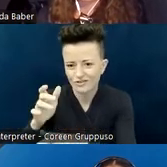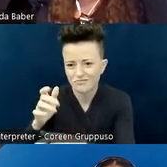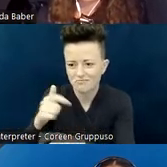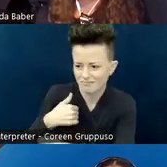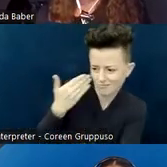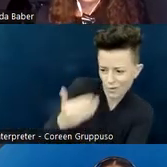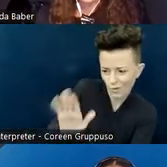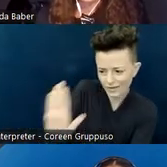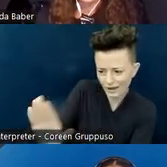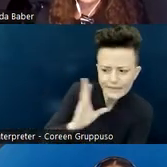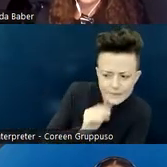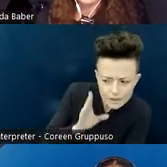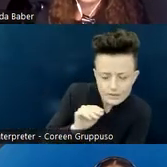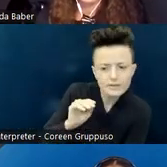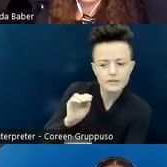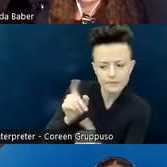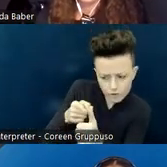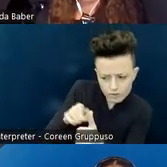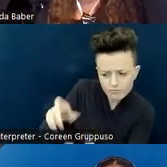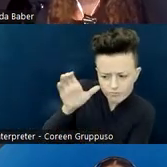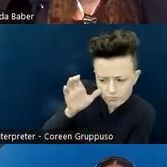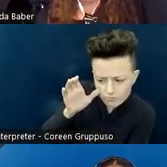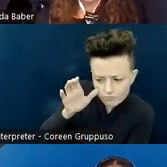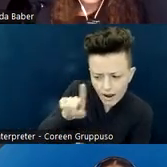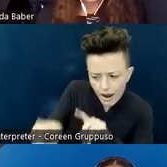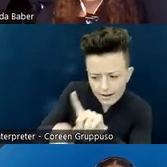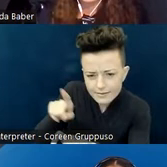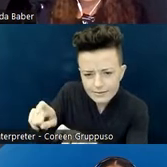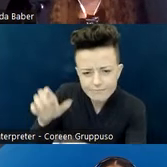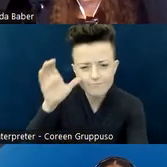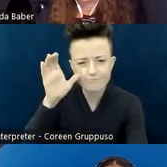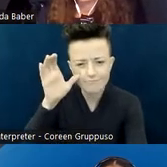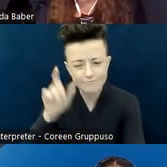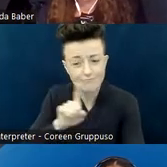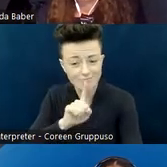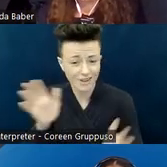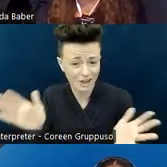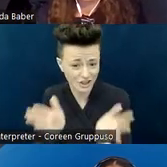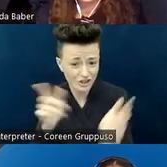until I get to know them and ask them. I'd encourage you to think about...